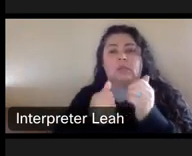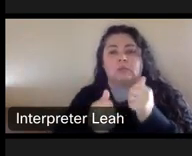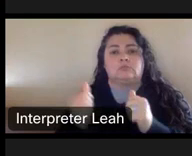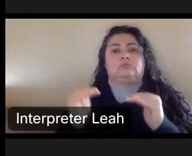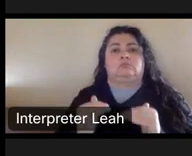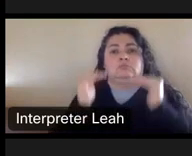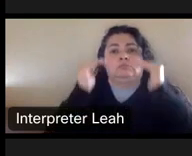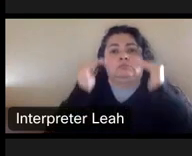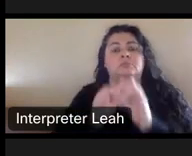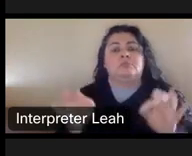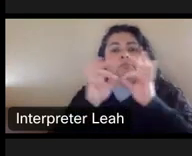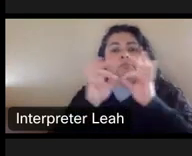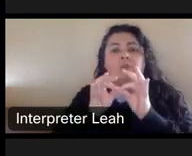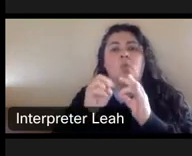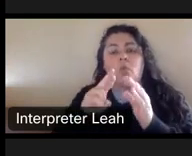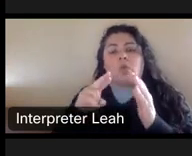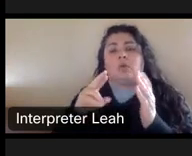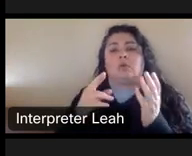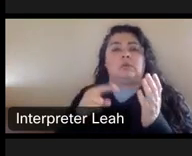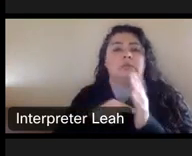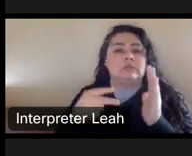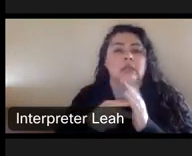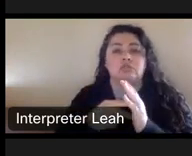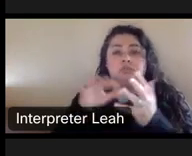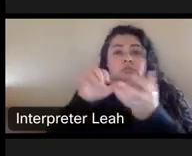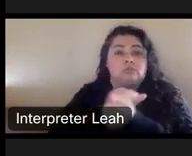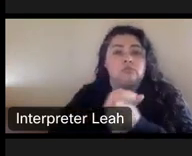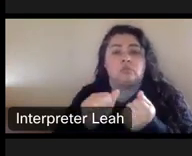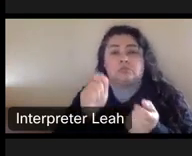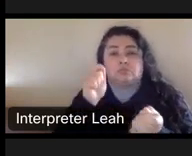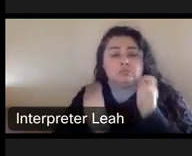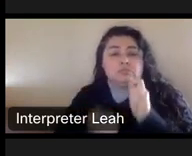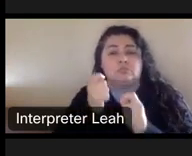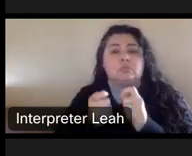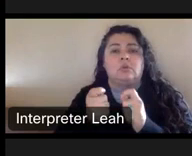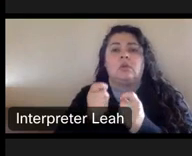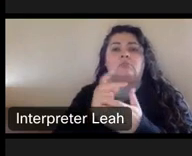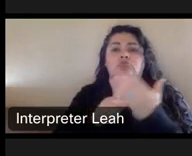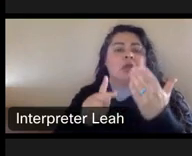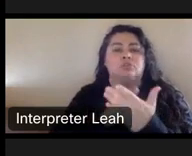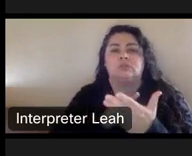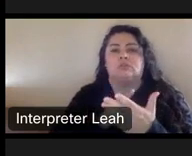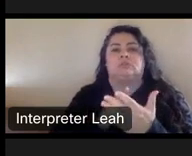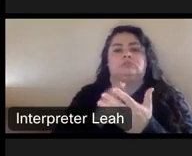Uh, or intentional mutilation and distortion prejudice, the artist's honor or reputation.